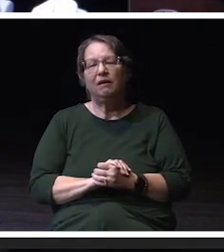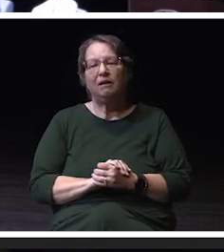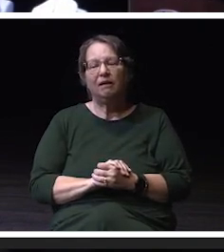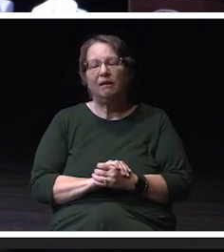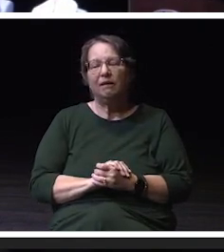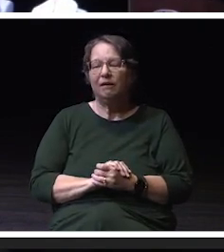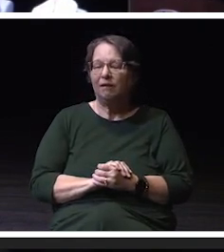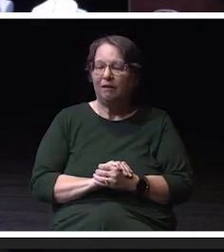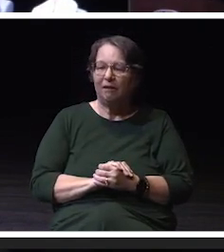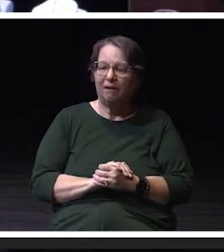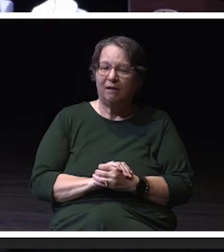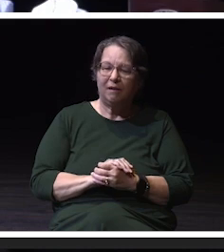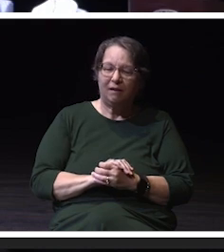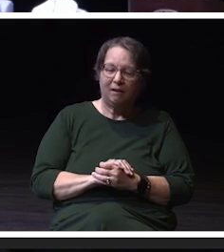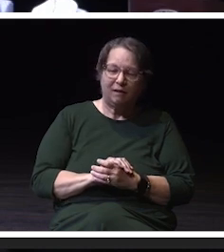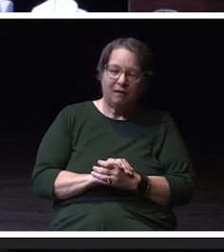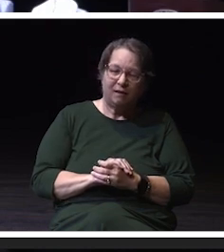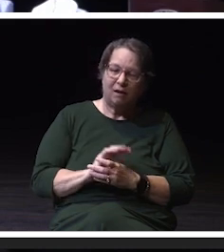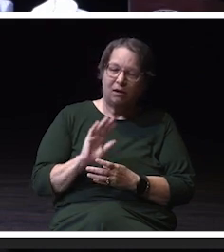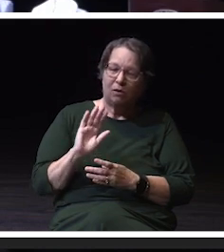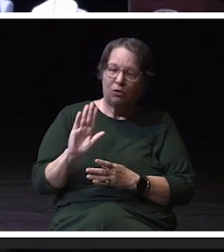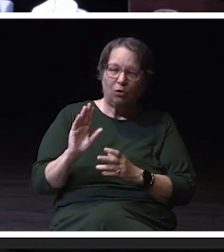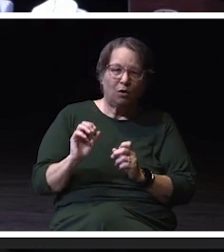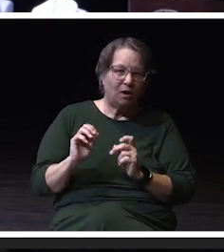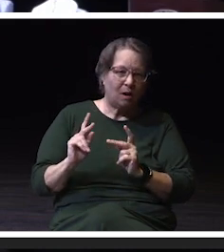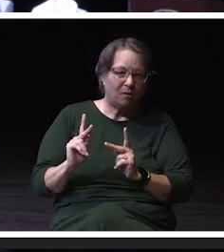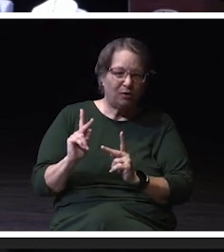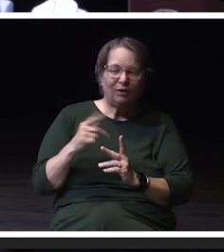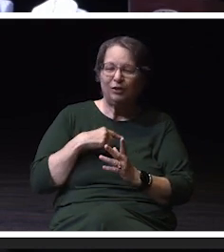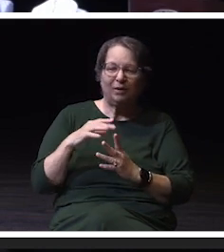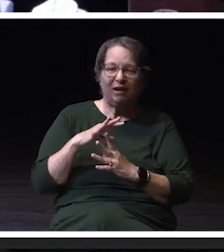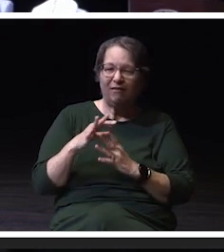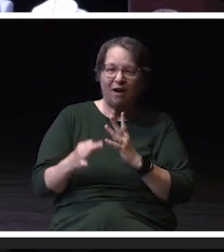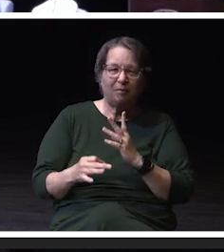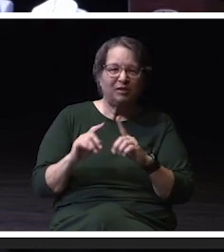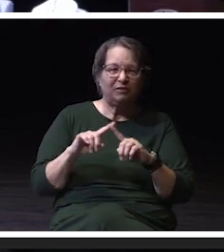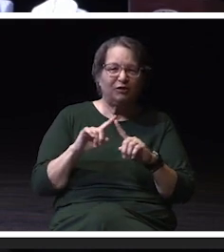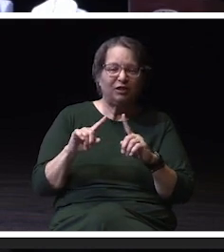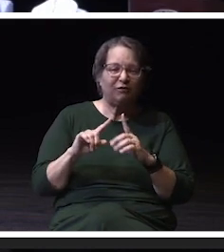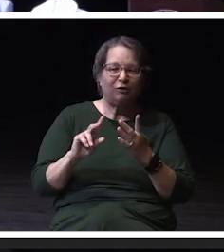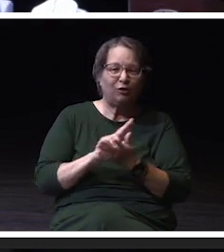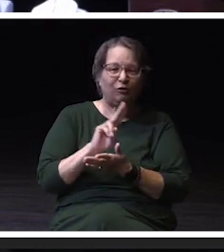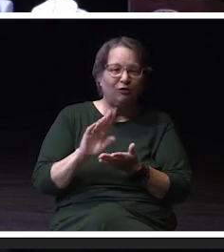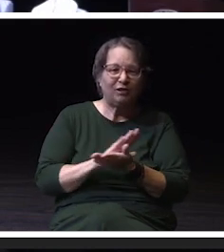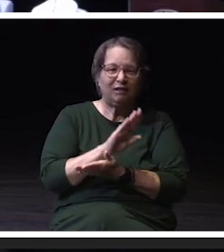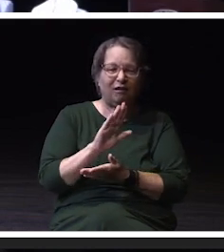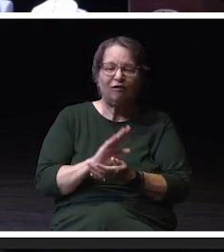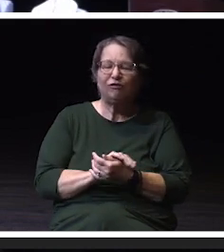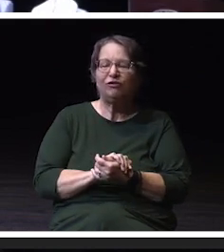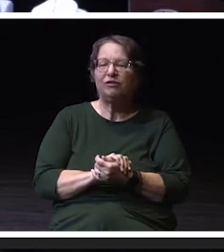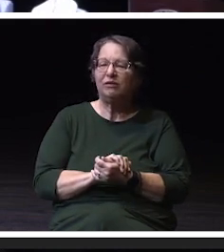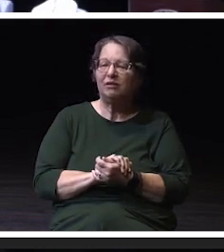your opportunities and there are a lot of options for colleges today and just talk about for a moment